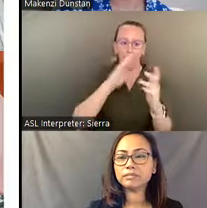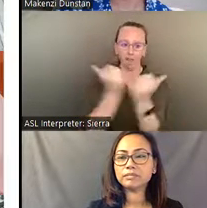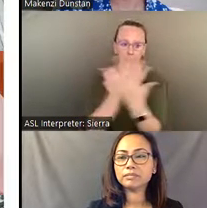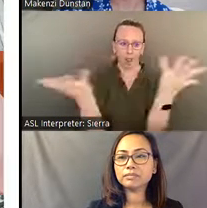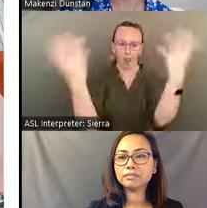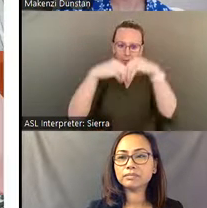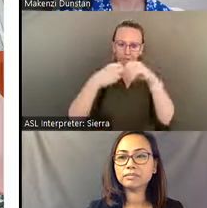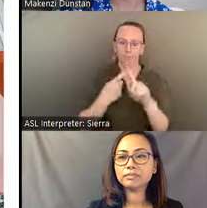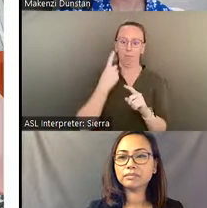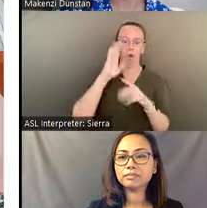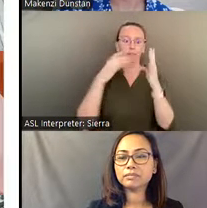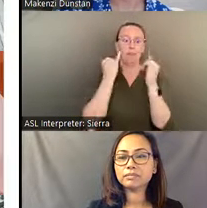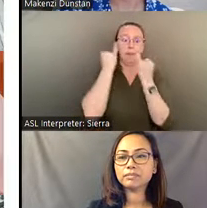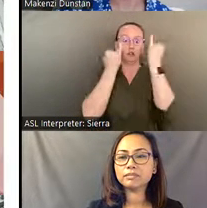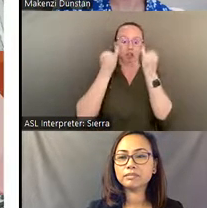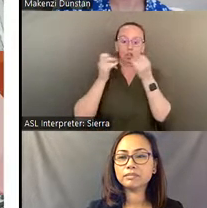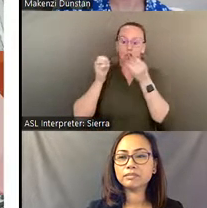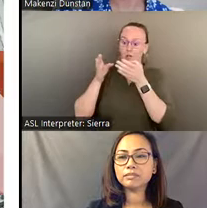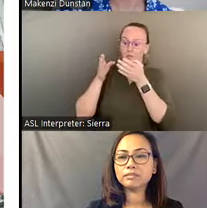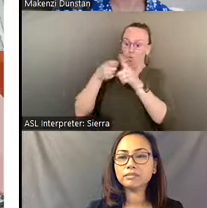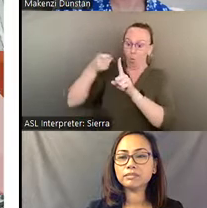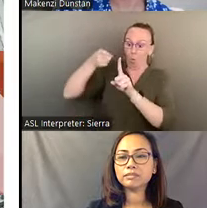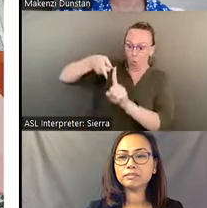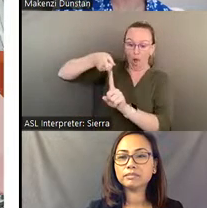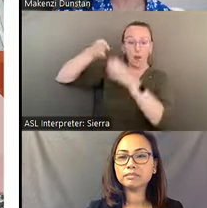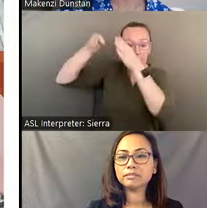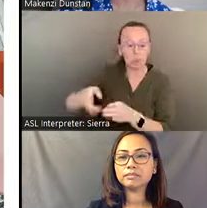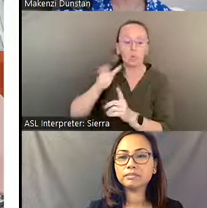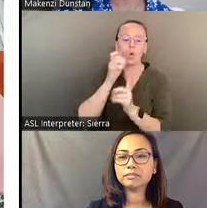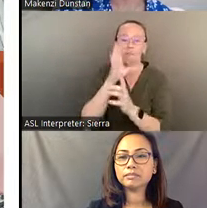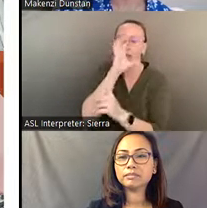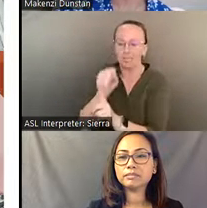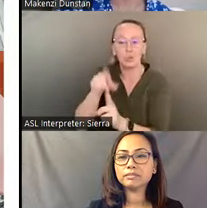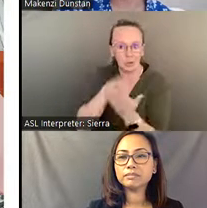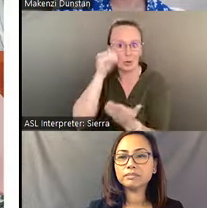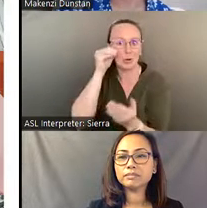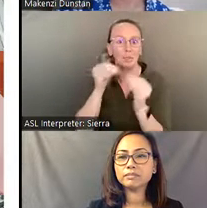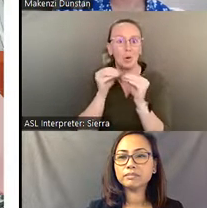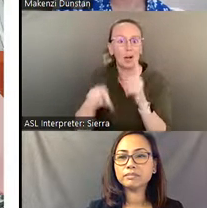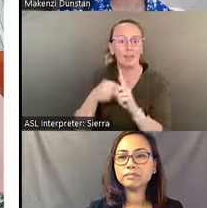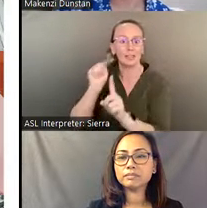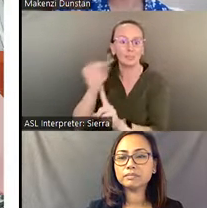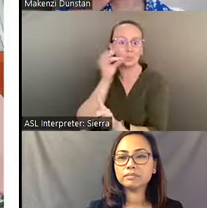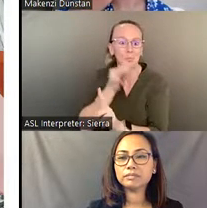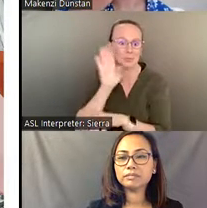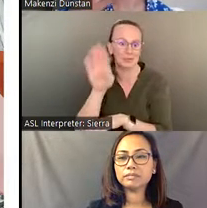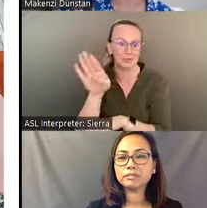and hand of one fascinating human being, who you will learn about this afternoon. There is tremendous skill here.